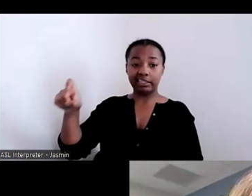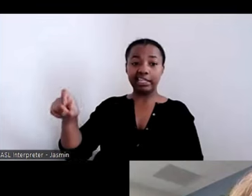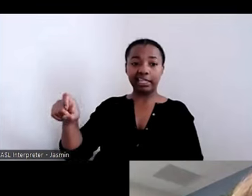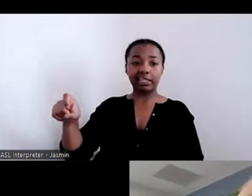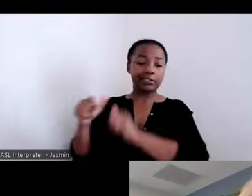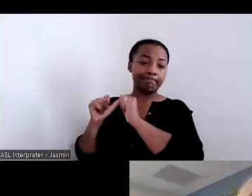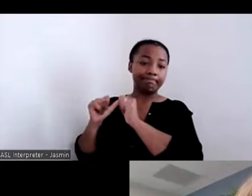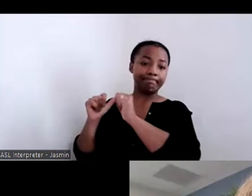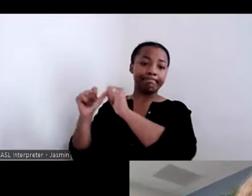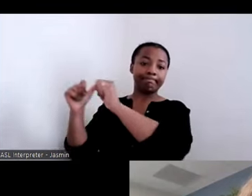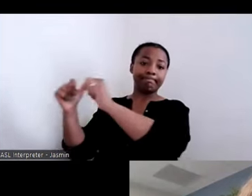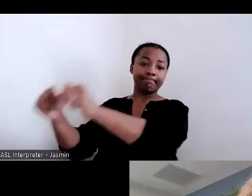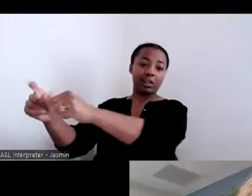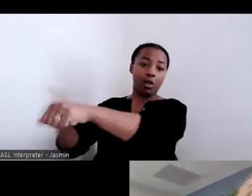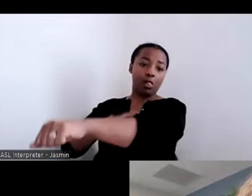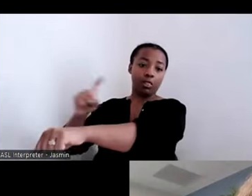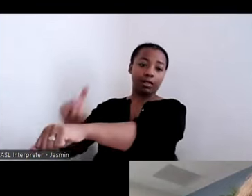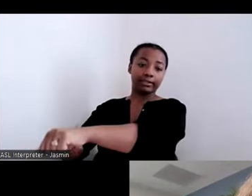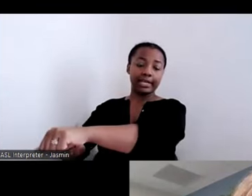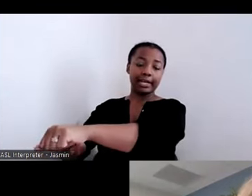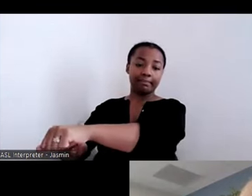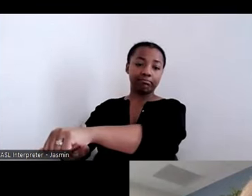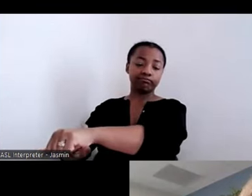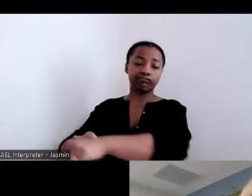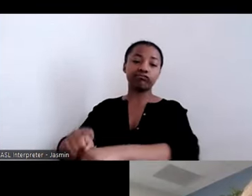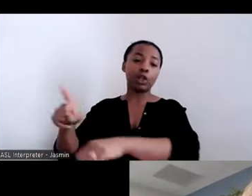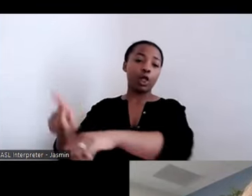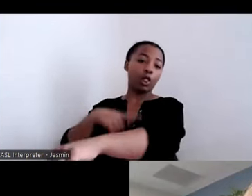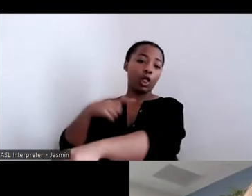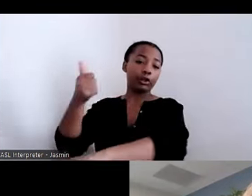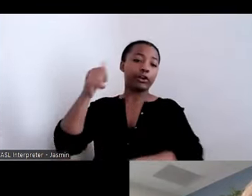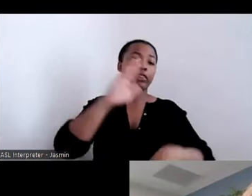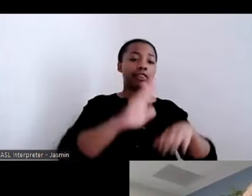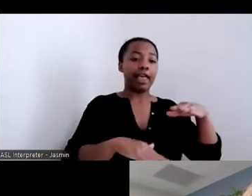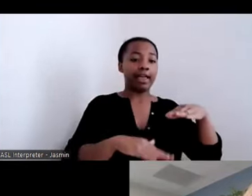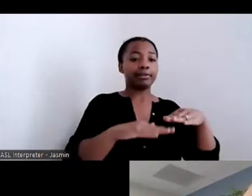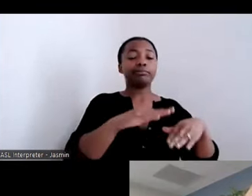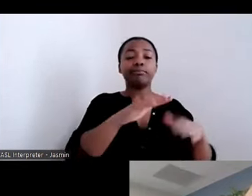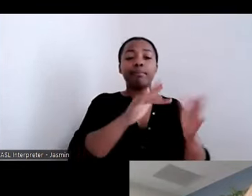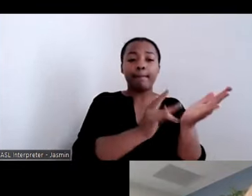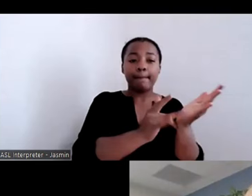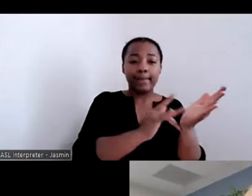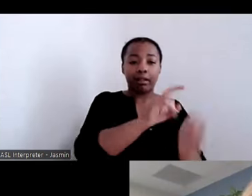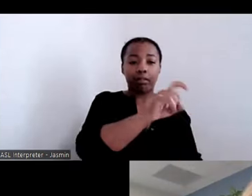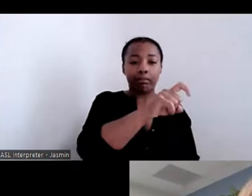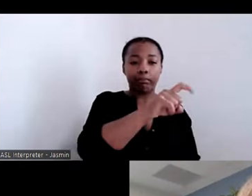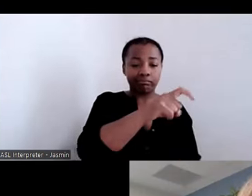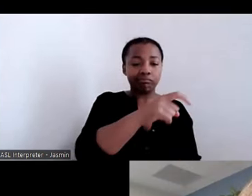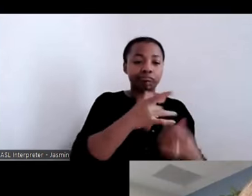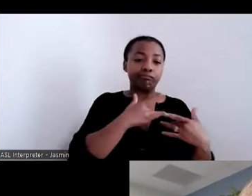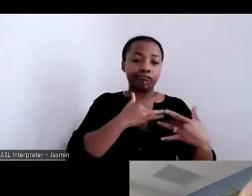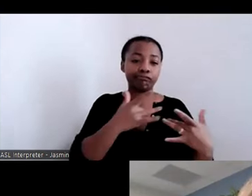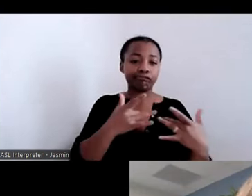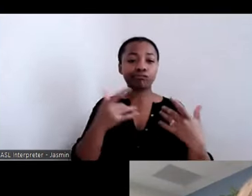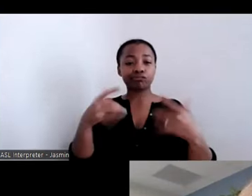the hospital or such. So we have spent years to figure from an operational managed care, how do you